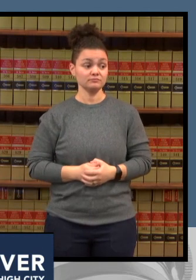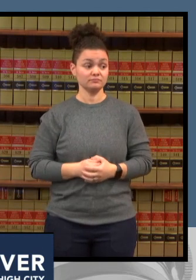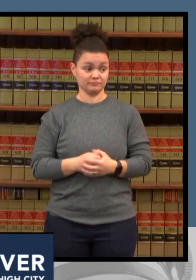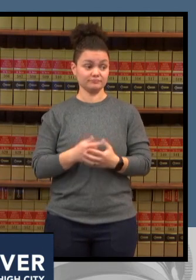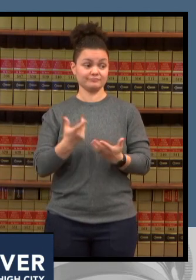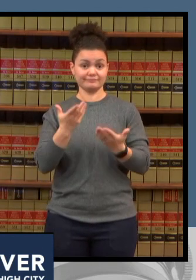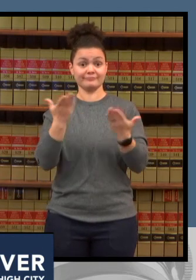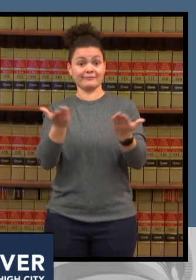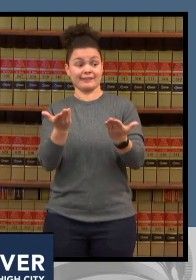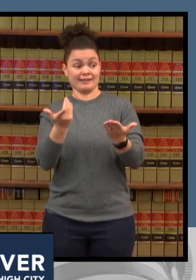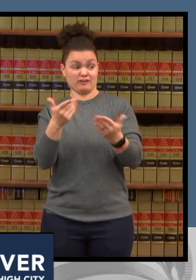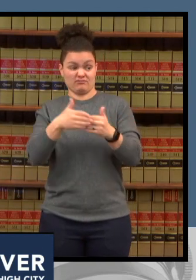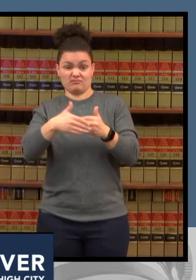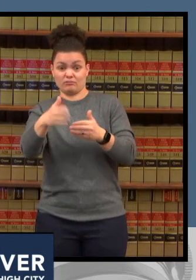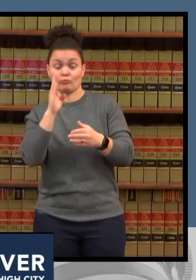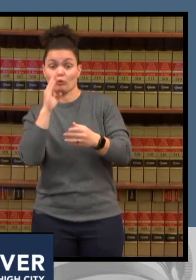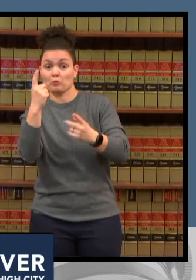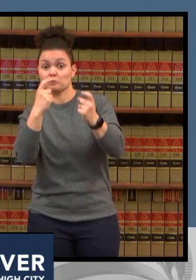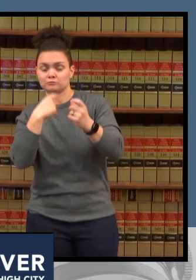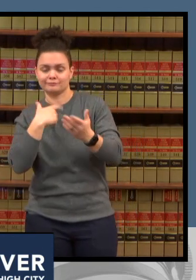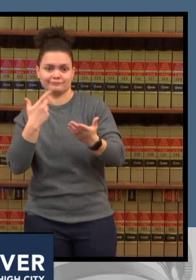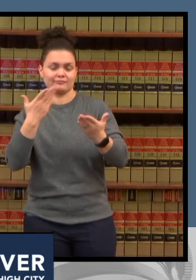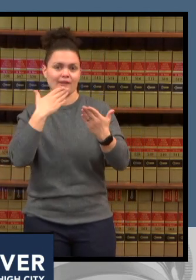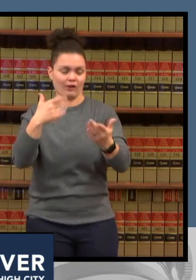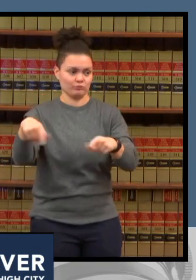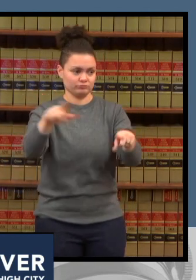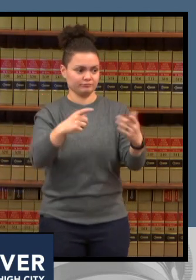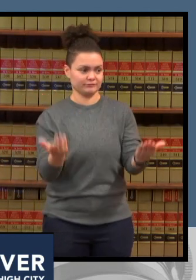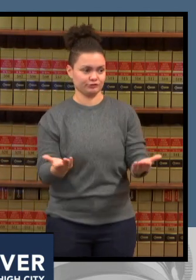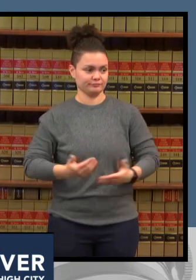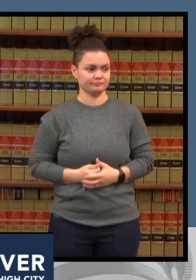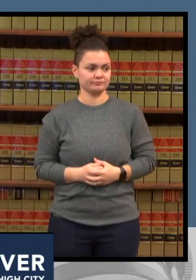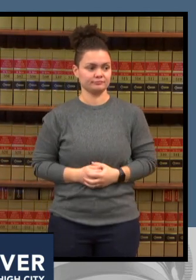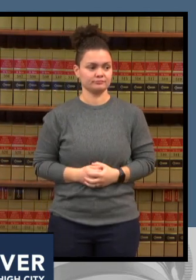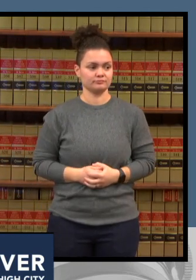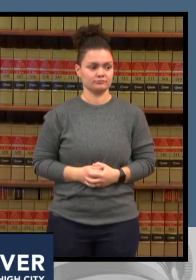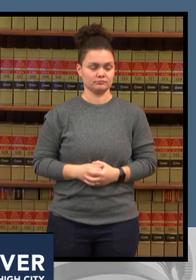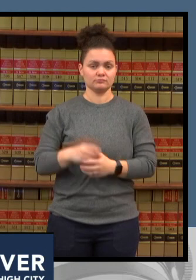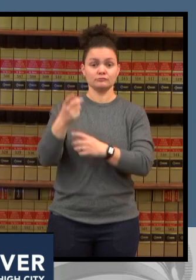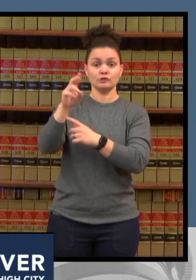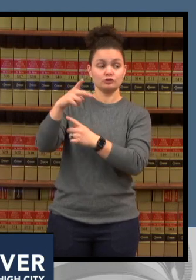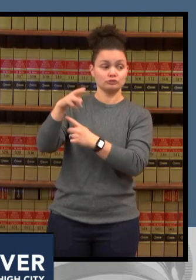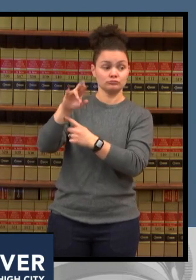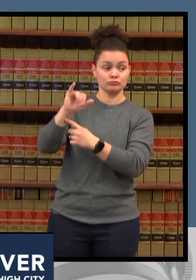officer from denver health dr david brumbaugh chief medical officer for colorado children's